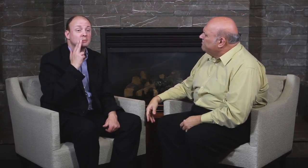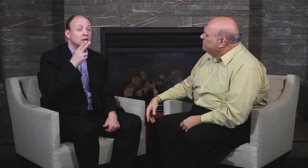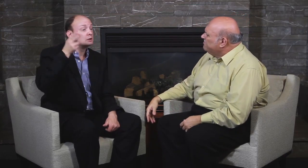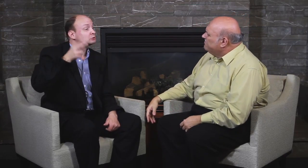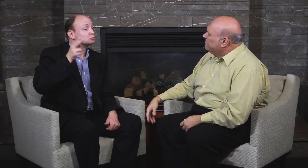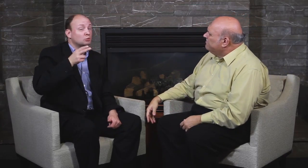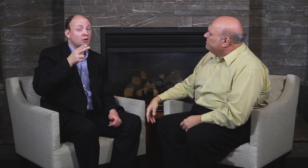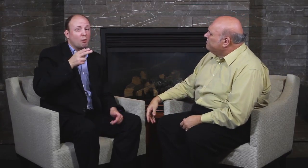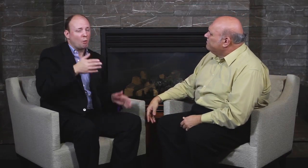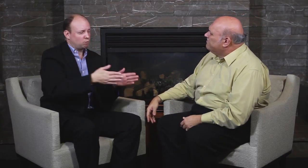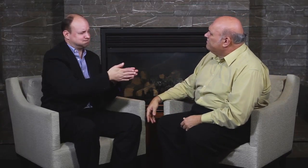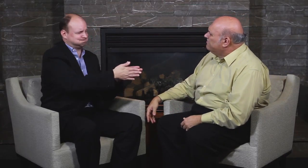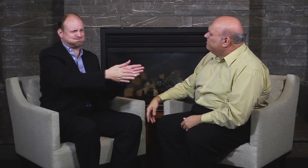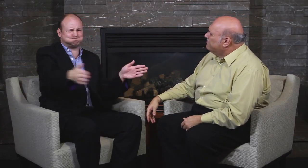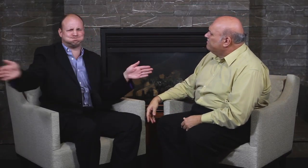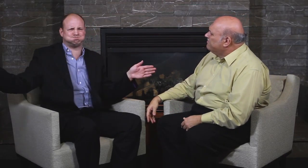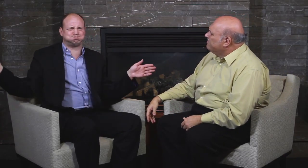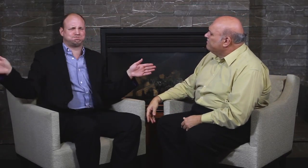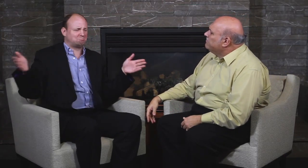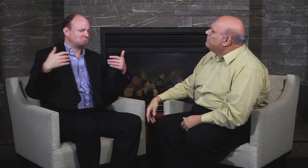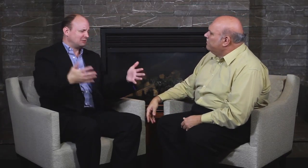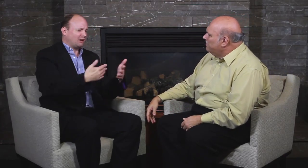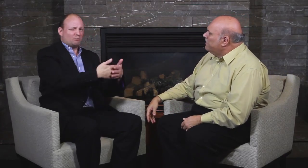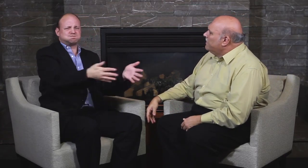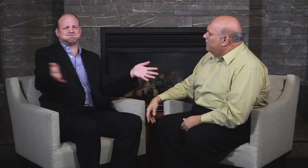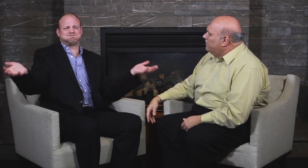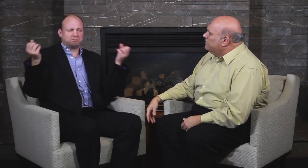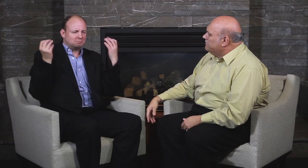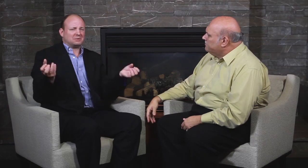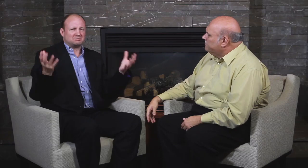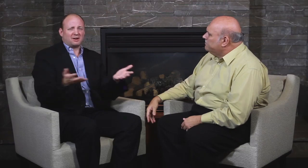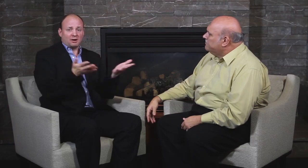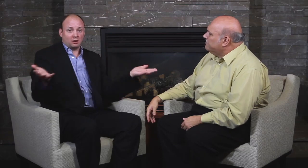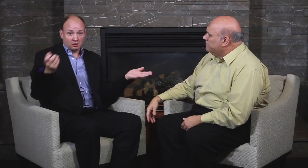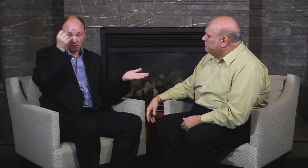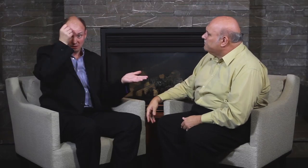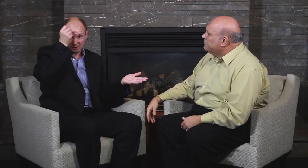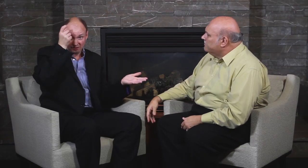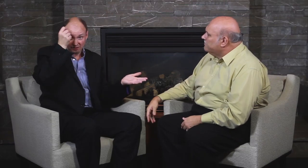There is a lot of Deaf History. Most